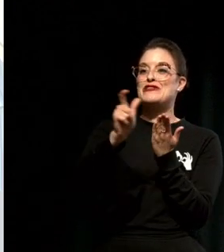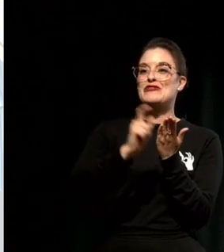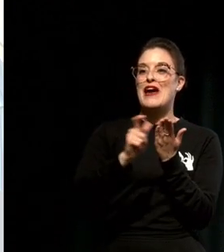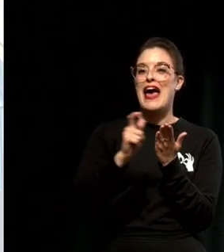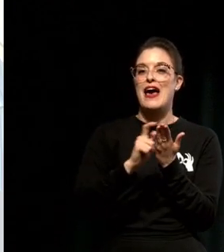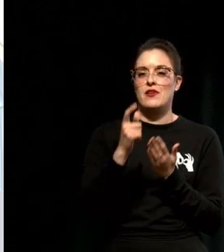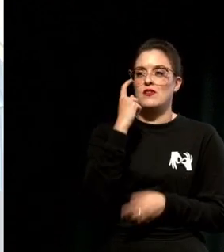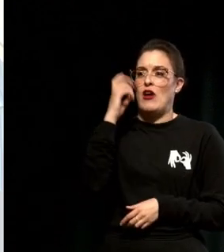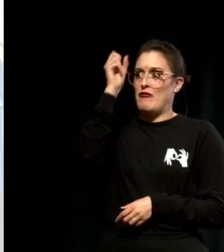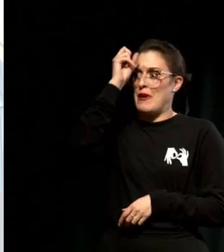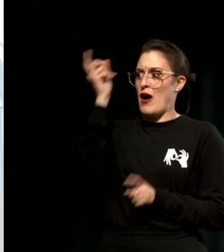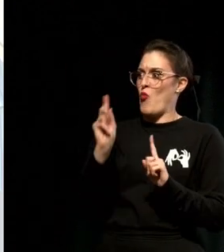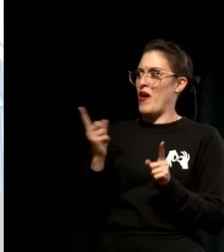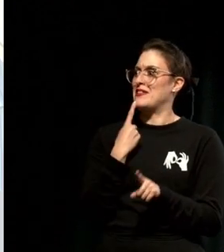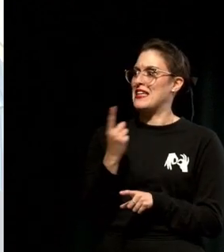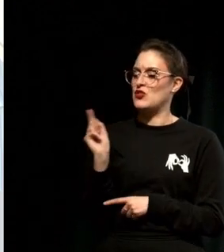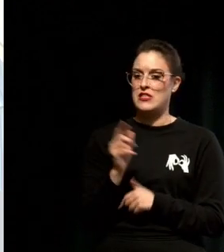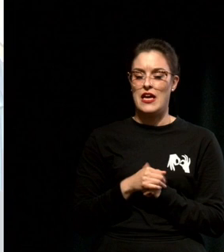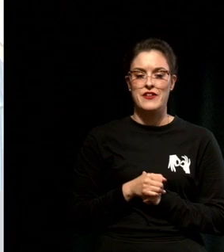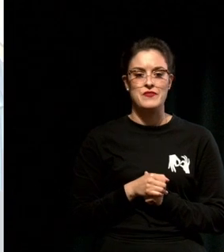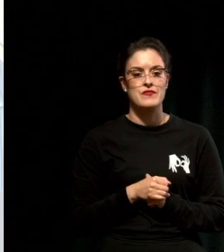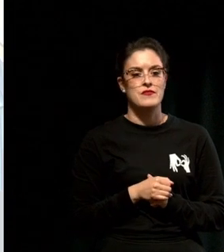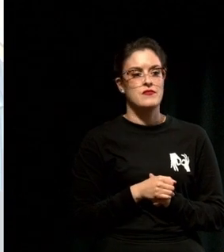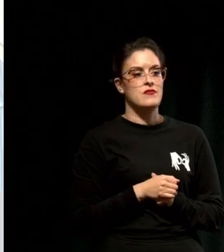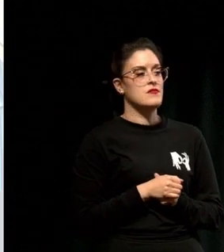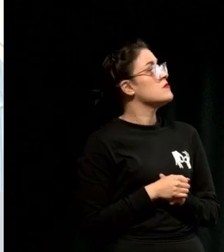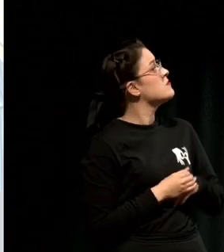It's reflecting and feeling your feelings all the way through to completion including failure.